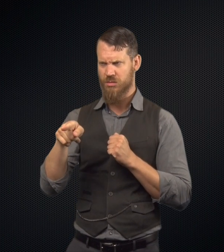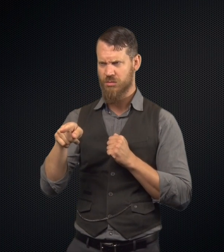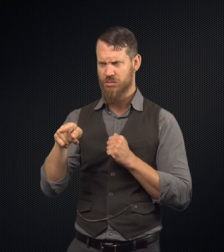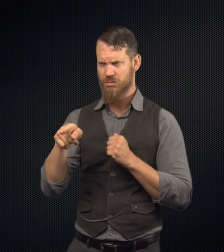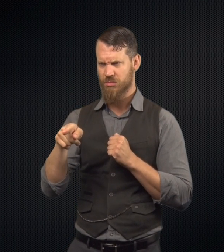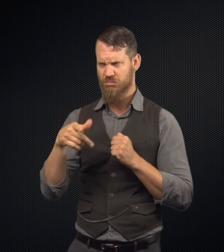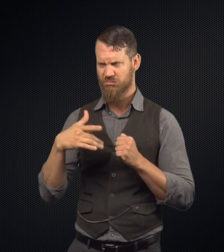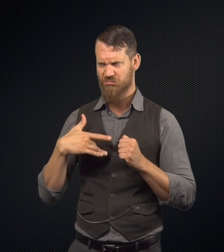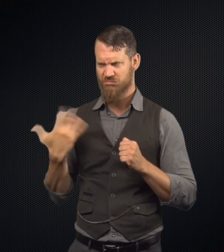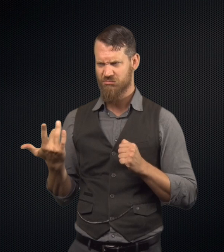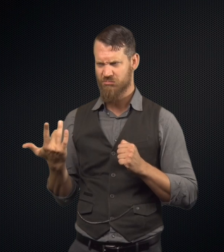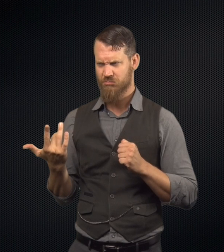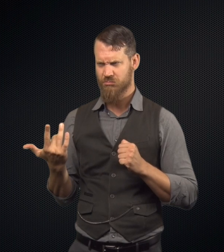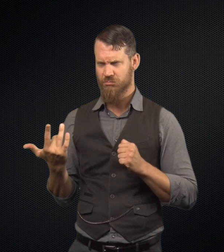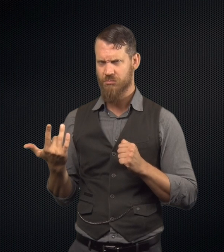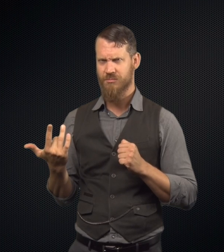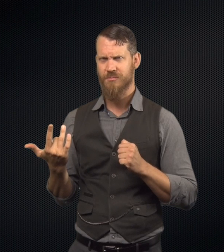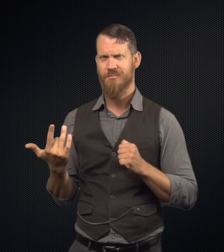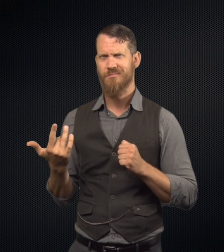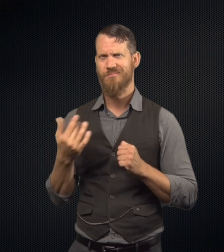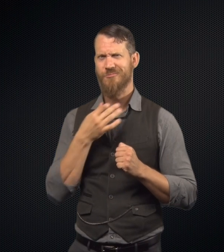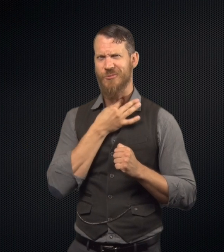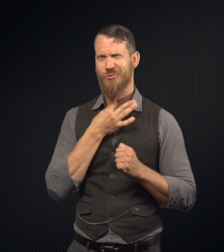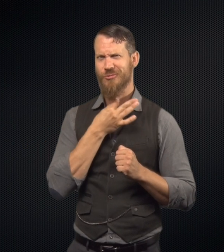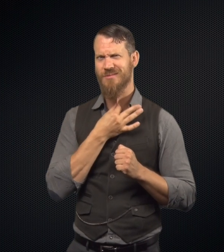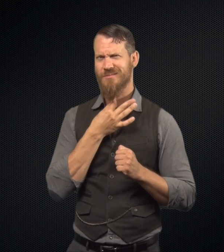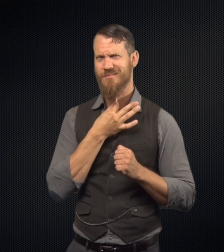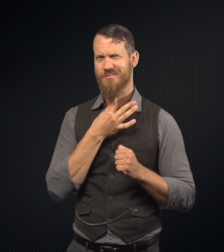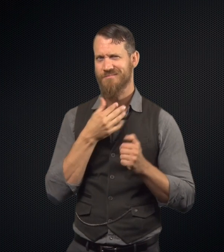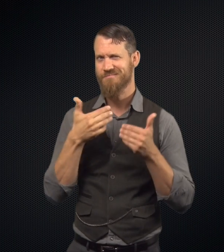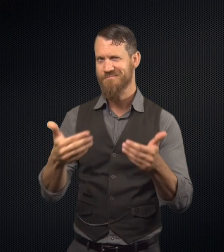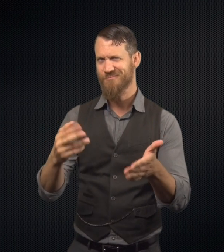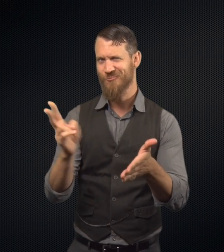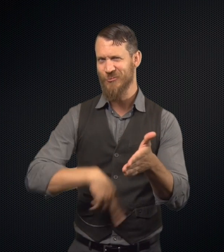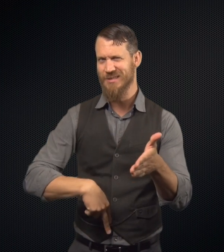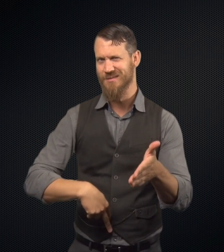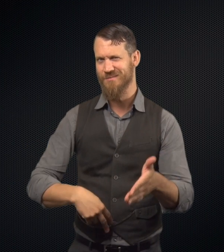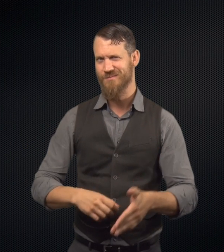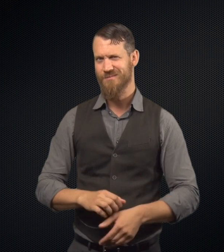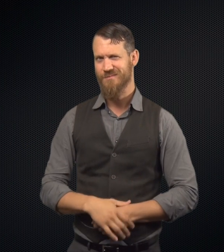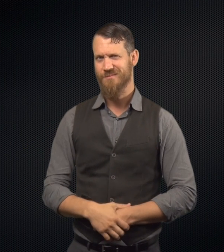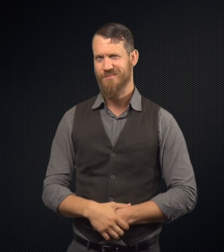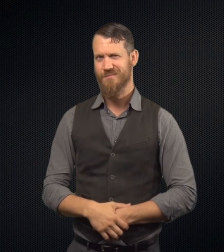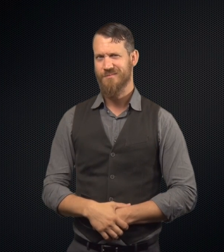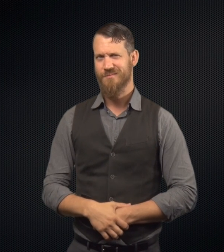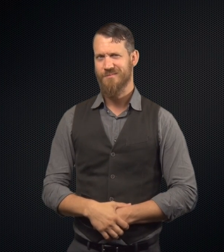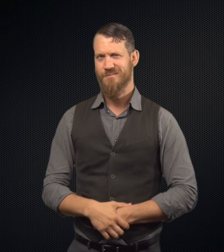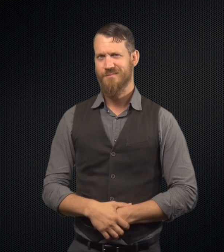whose name was Sarah. What had happened? Are you curious? Go ahead and read.